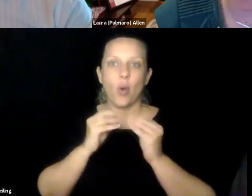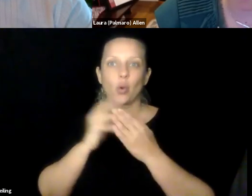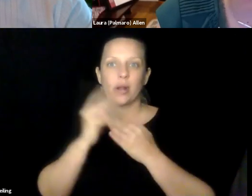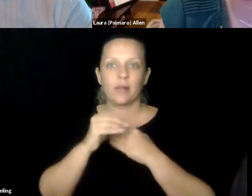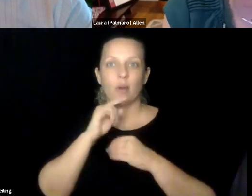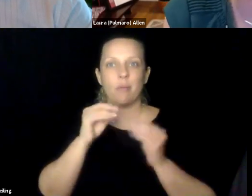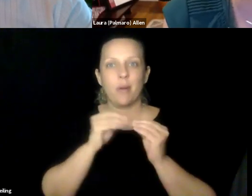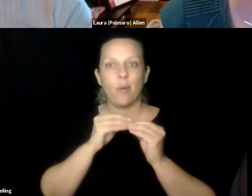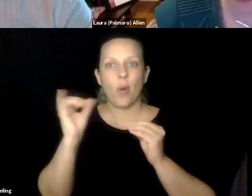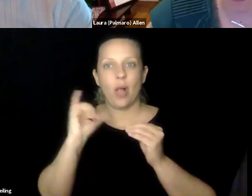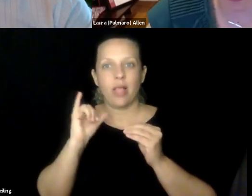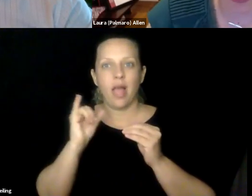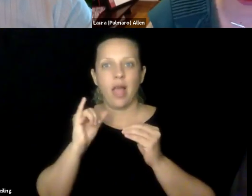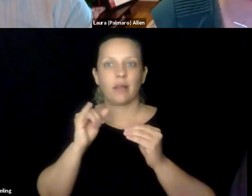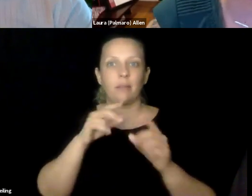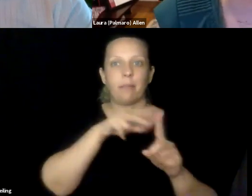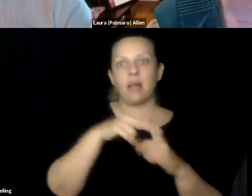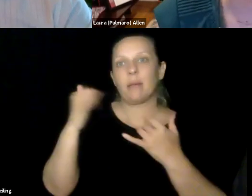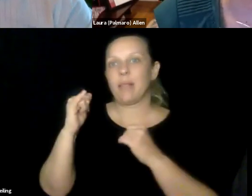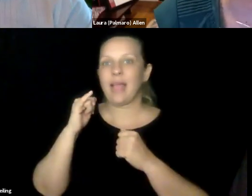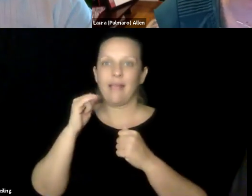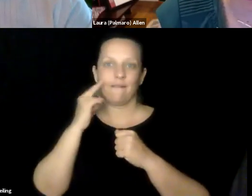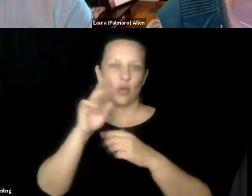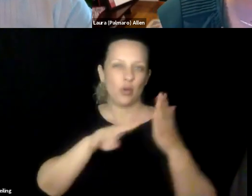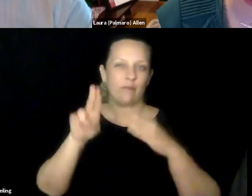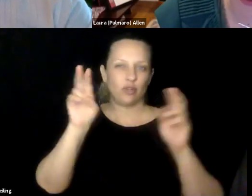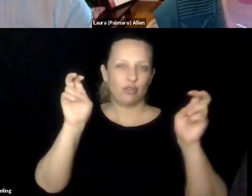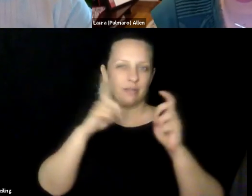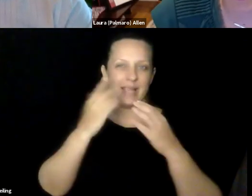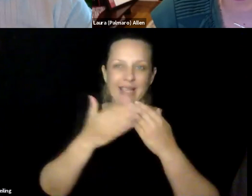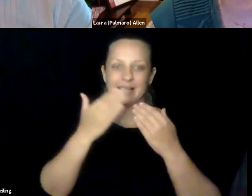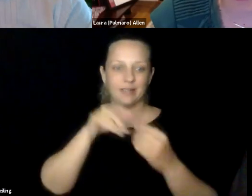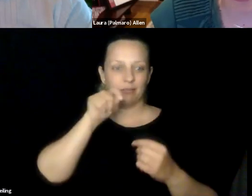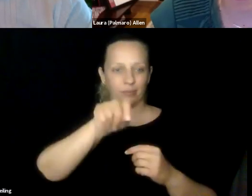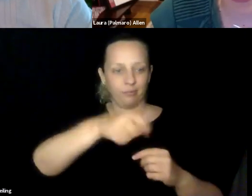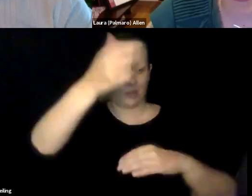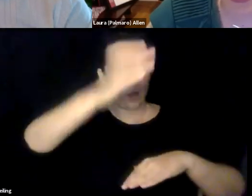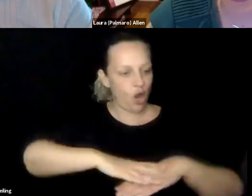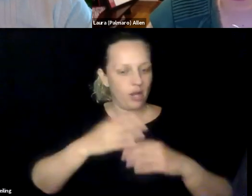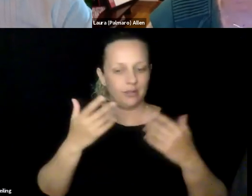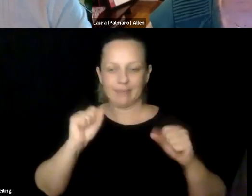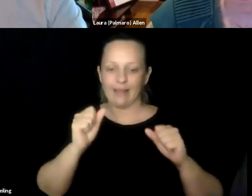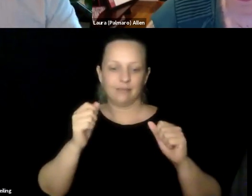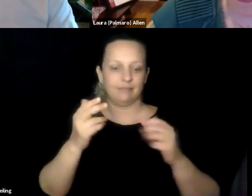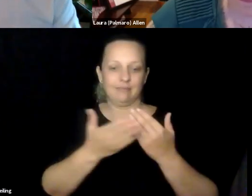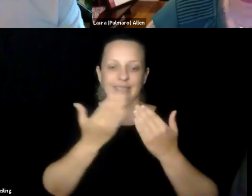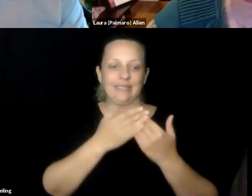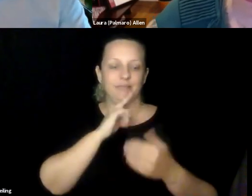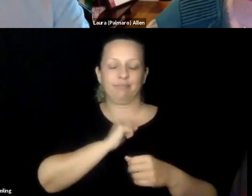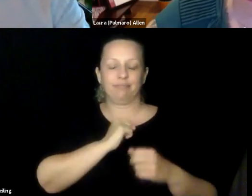we're just really excited about where this can possibly go, buildings out more and more curriculum that's going to be more like plug and play for